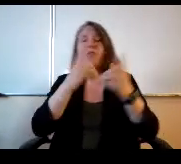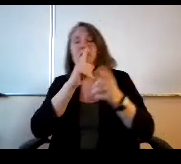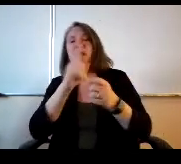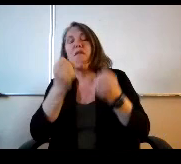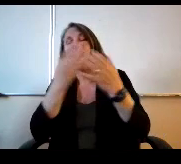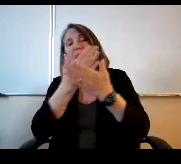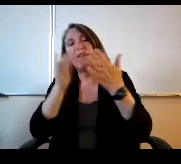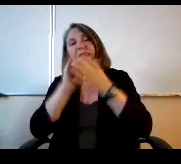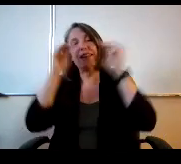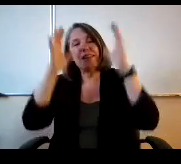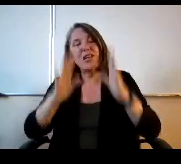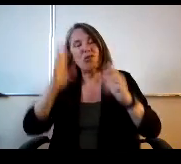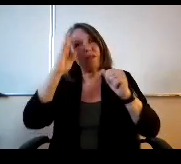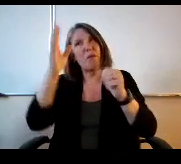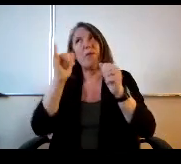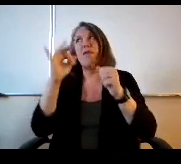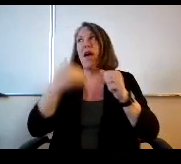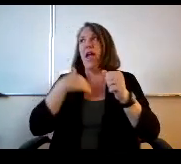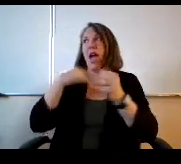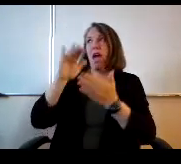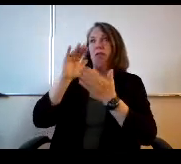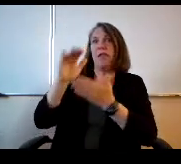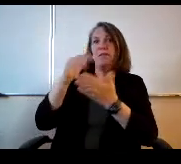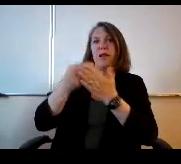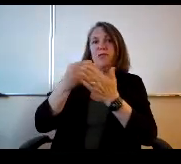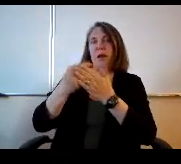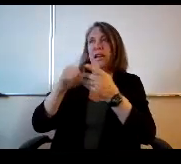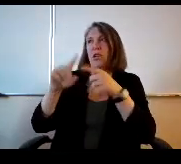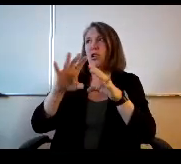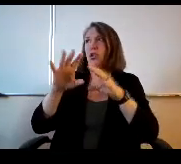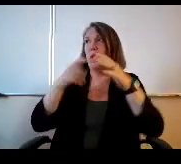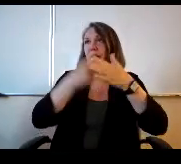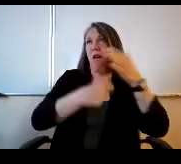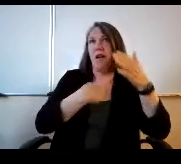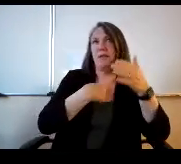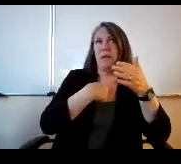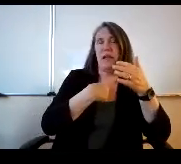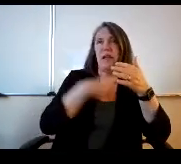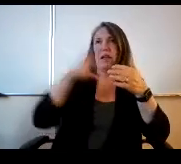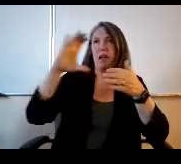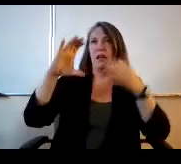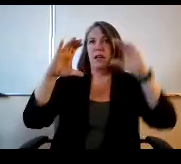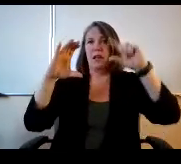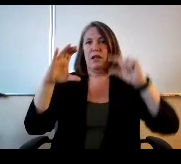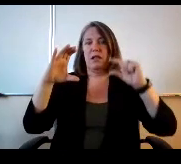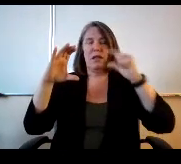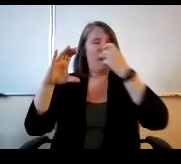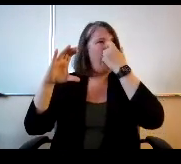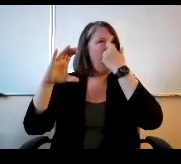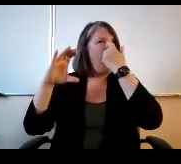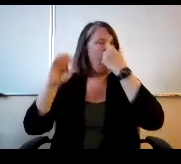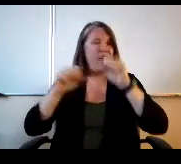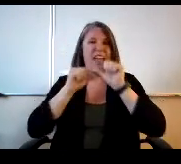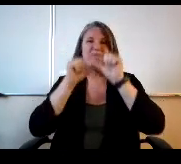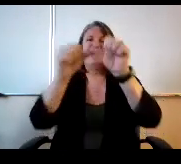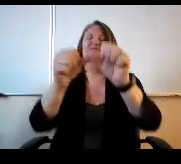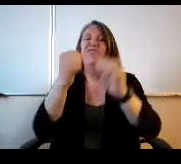if I had this much money to do it, it'll only cost me. This much money to keep it going for five or ten years on this.